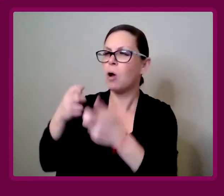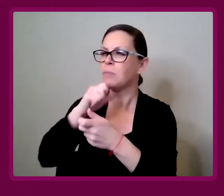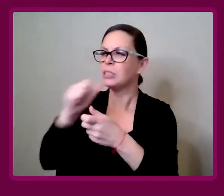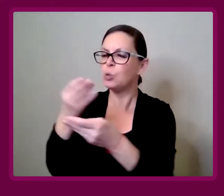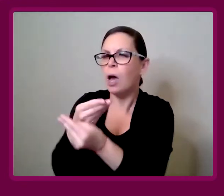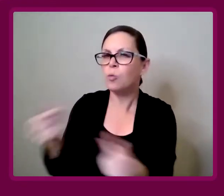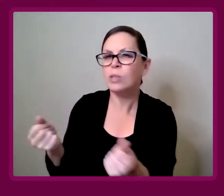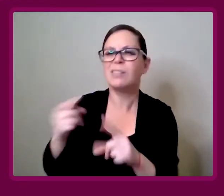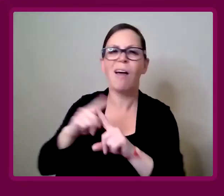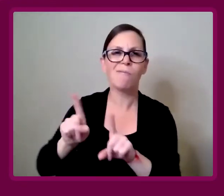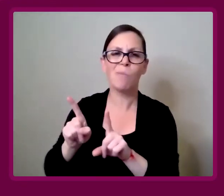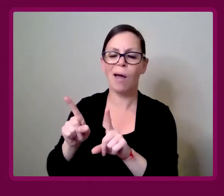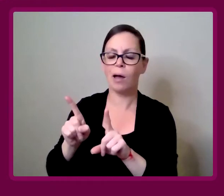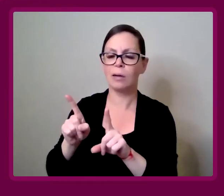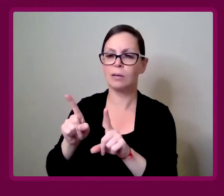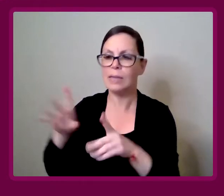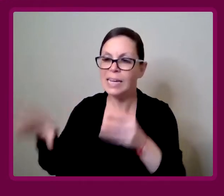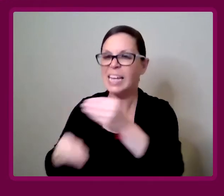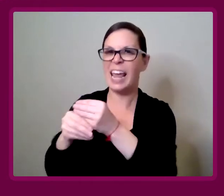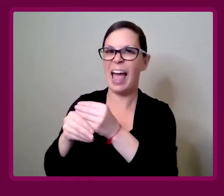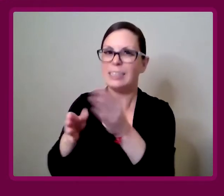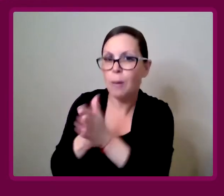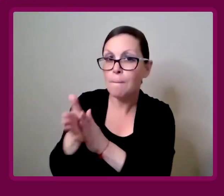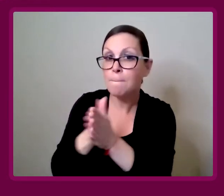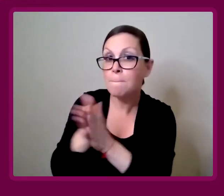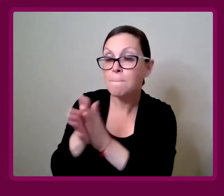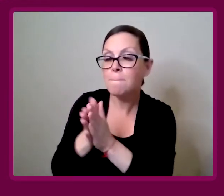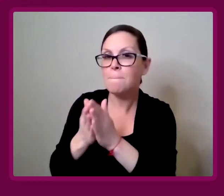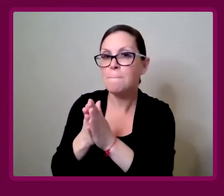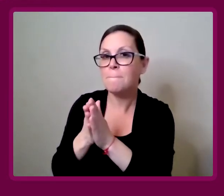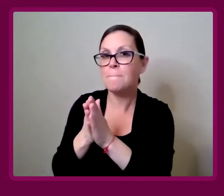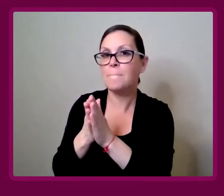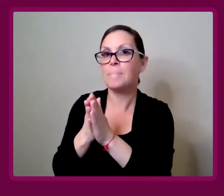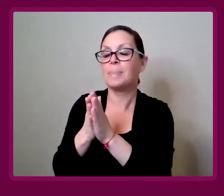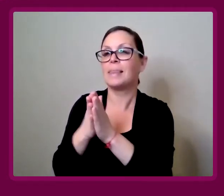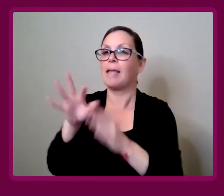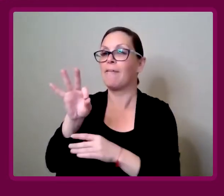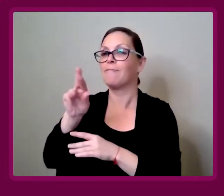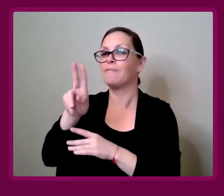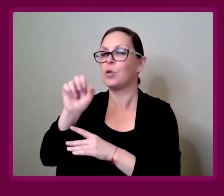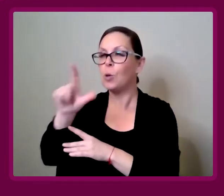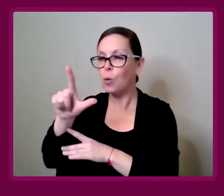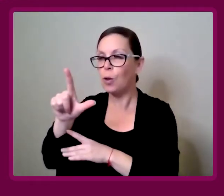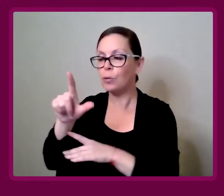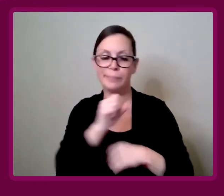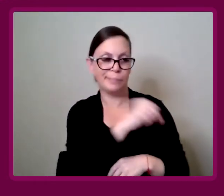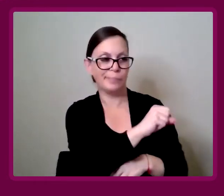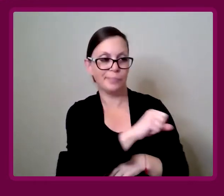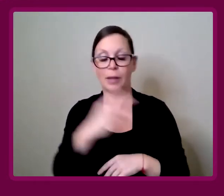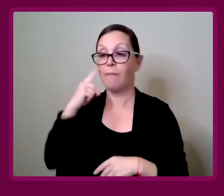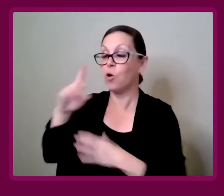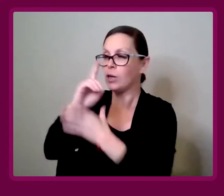not a problem to resolve, but it adds fuel to that kind of initial brief.